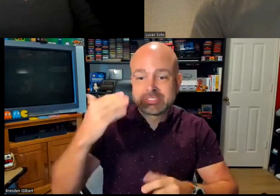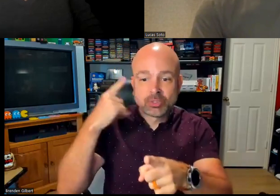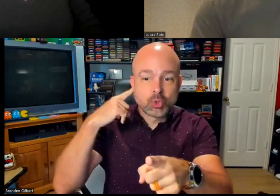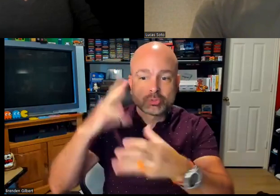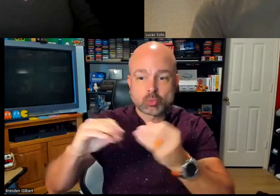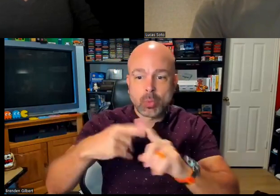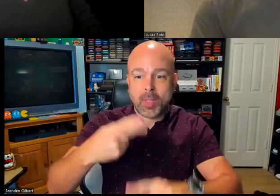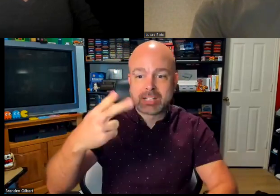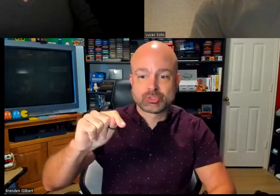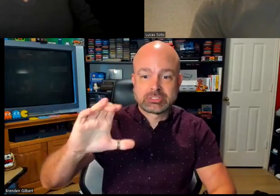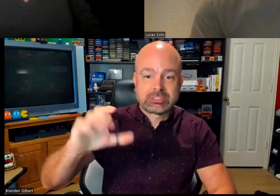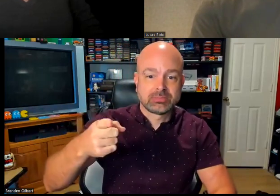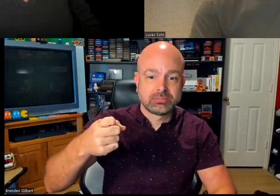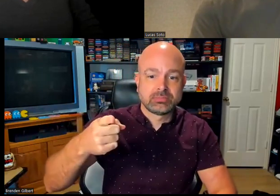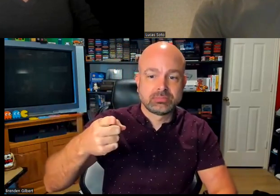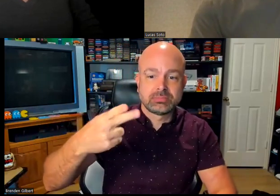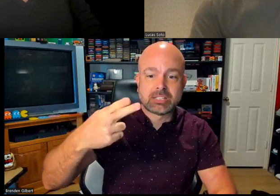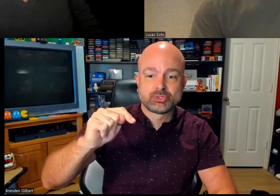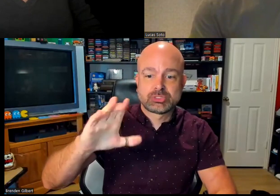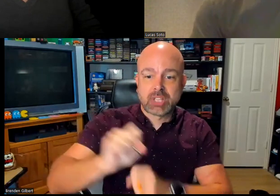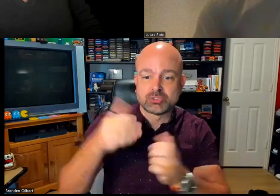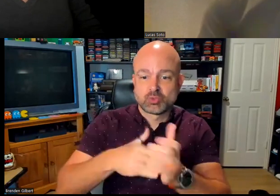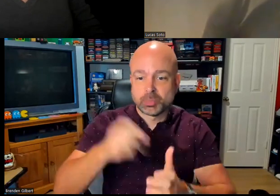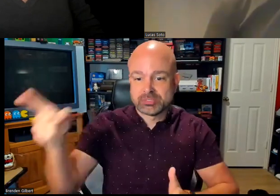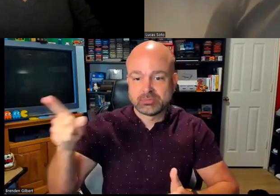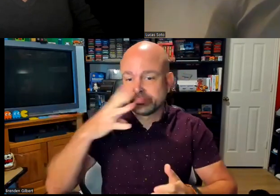times, sometimes, that it requires legal action, a